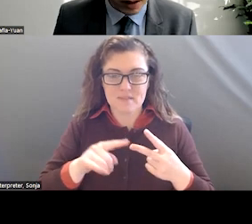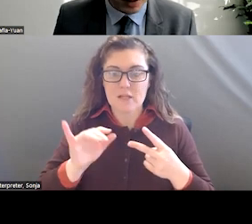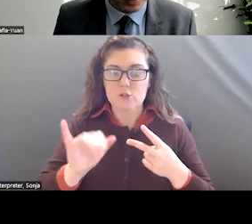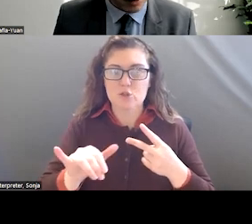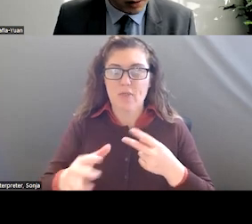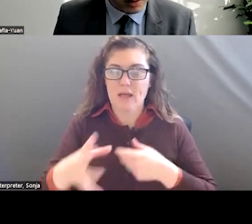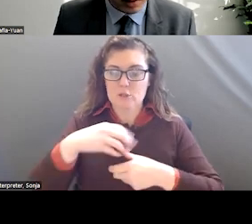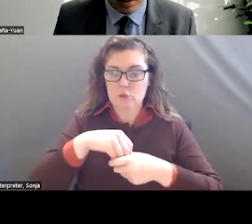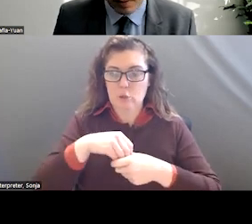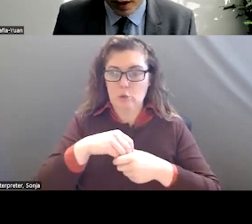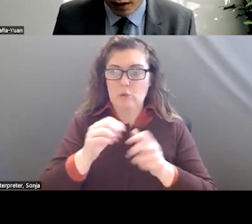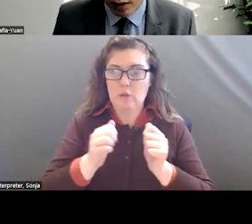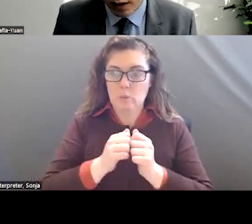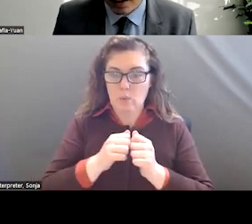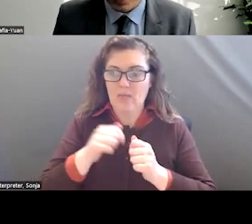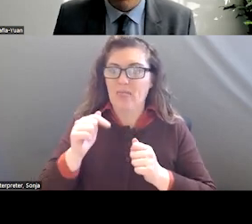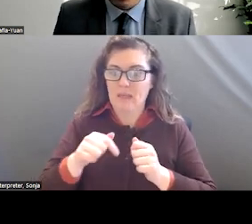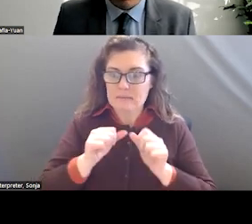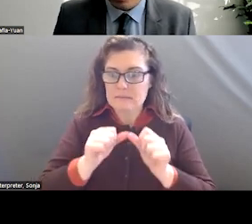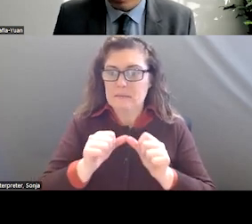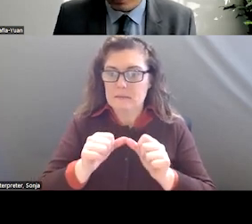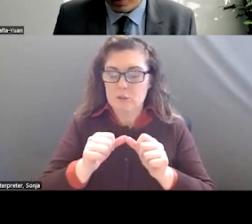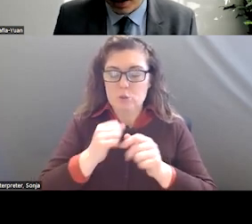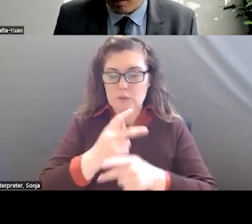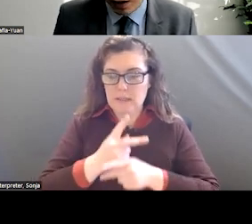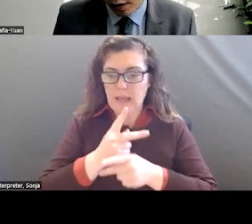WITH CRISIS CARE. RECOGNIZING THAT